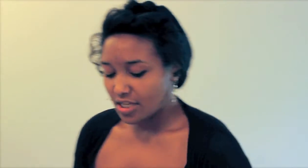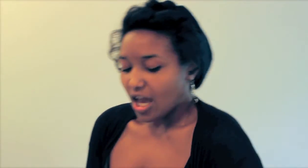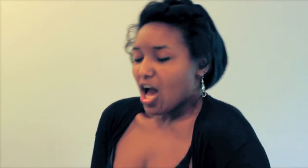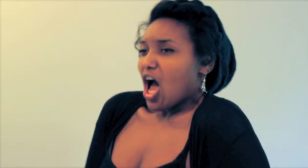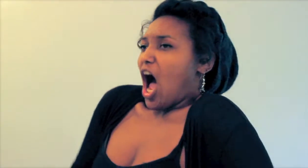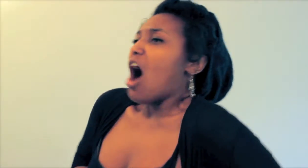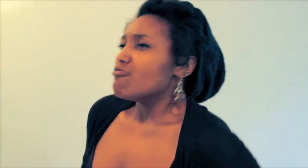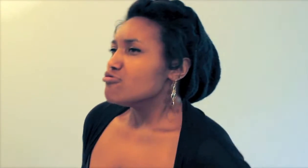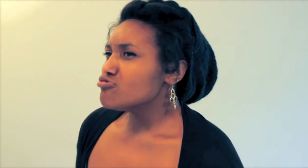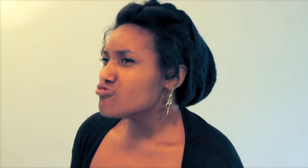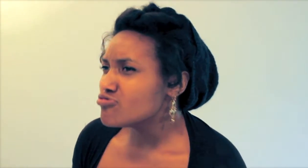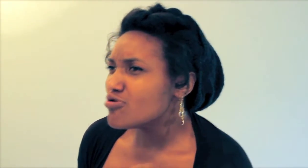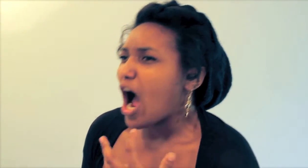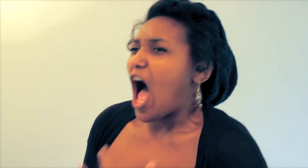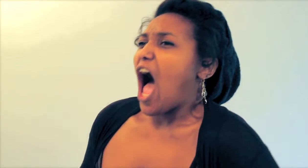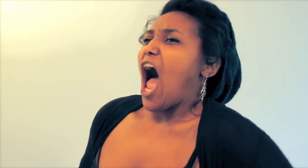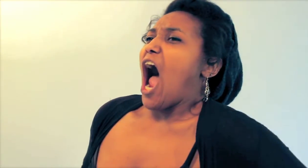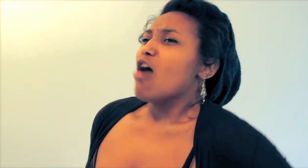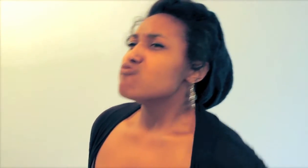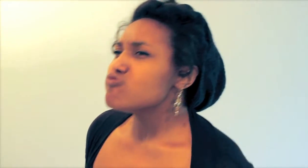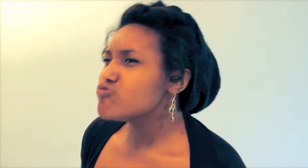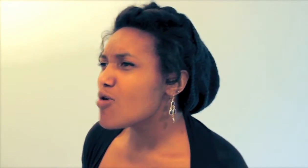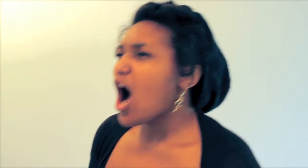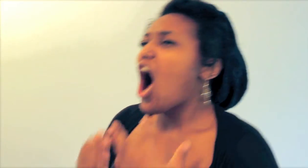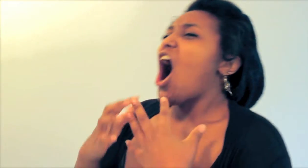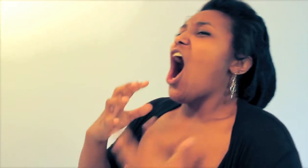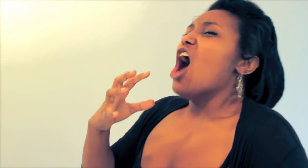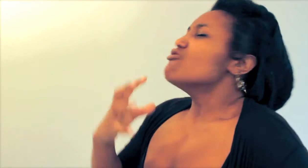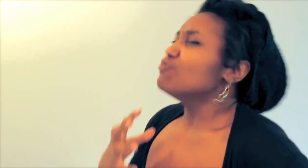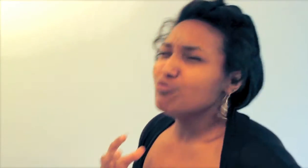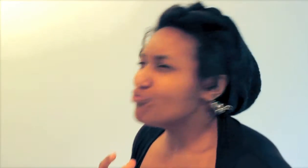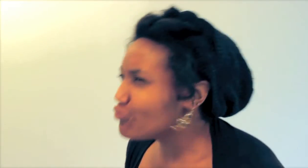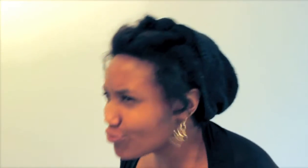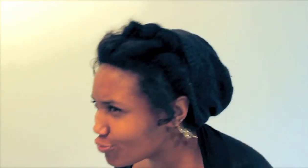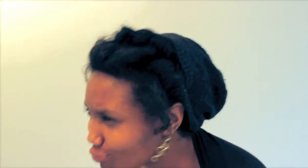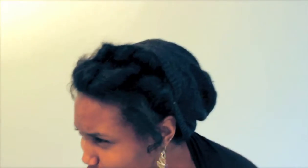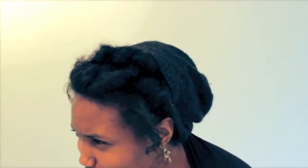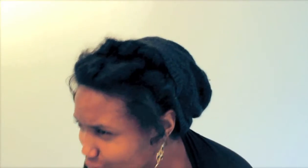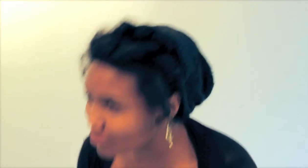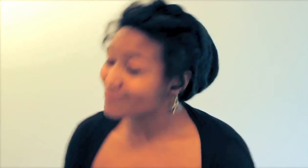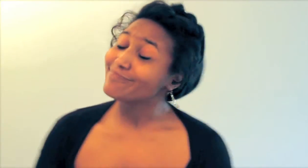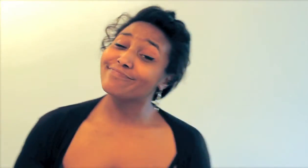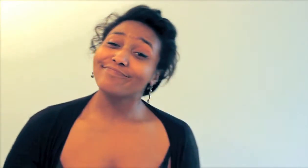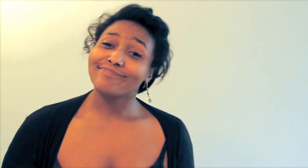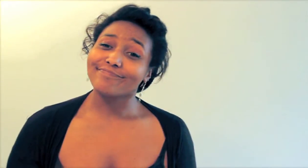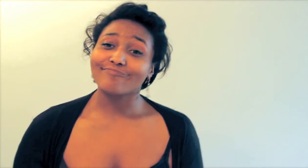(Wolf blowing down house)